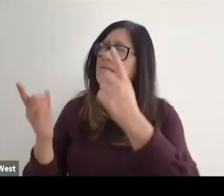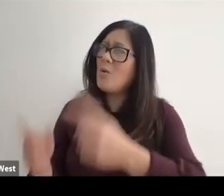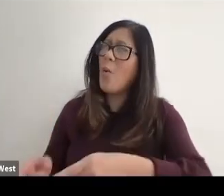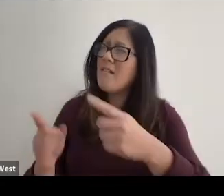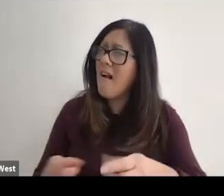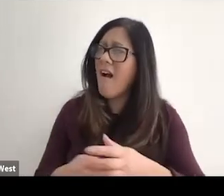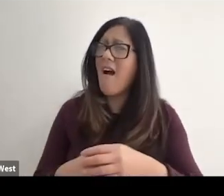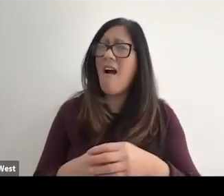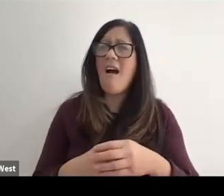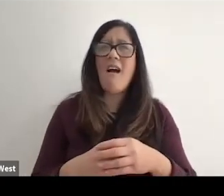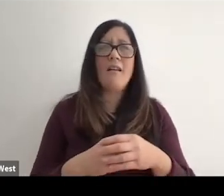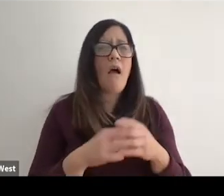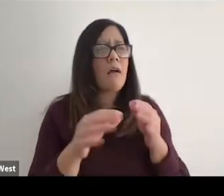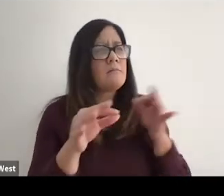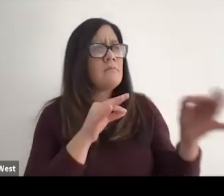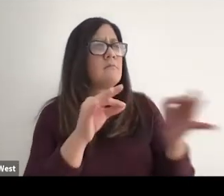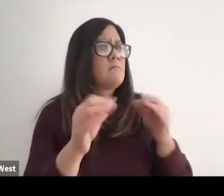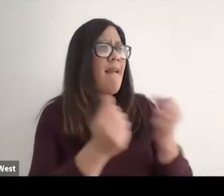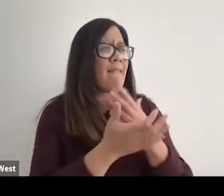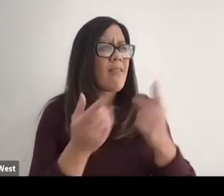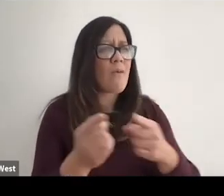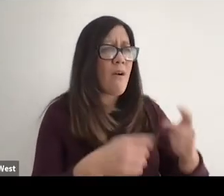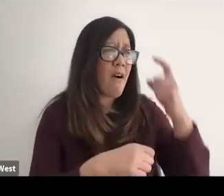John and I began to articulate to her everything that was in my mind that I